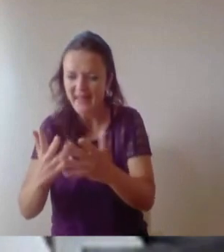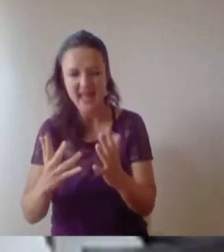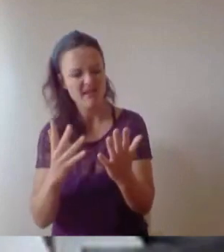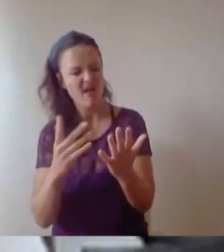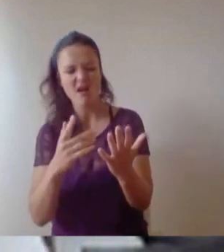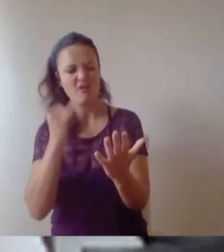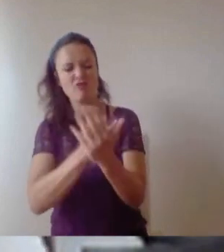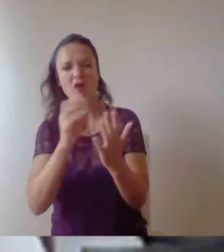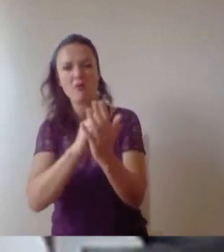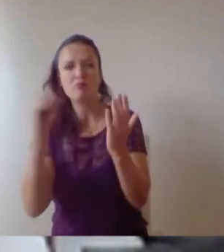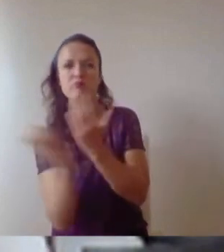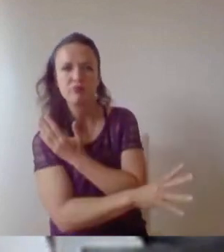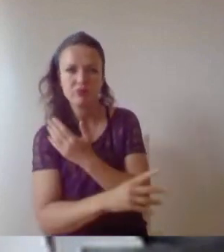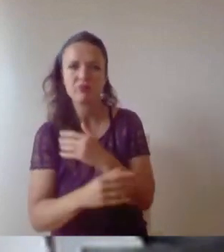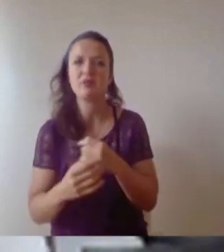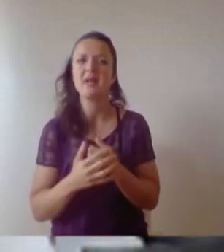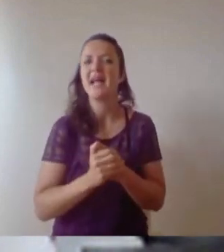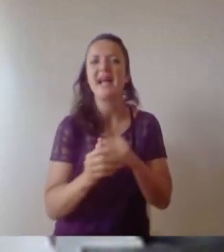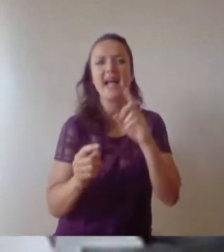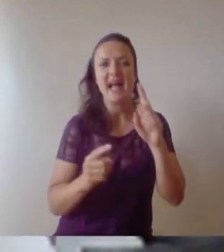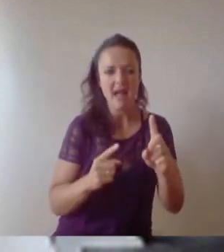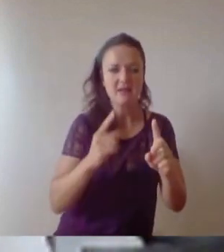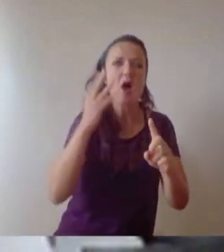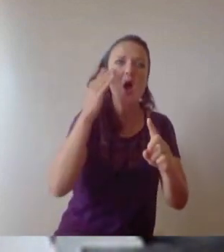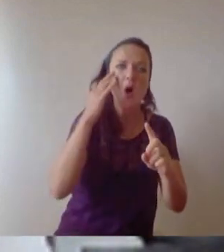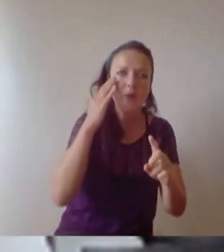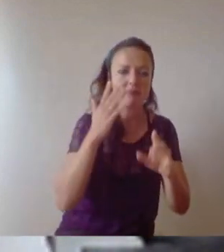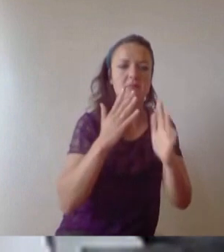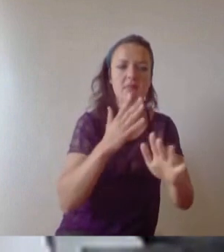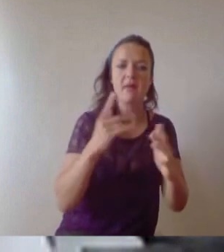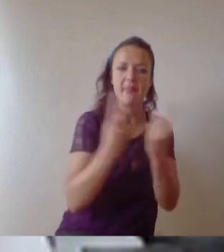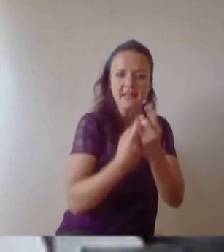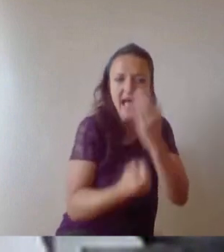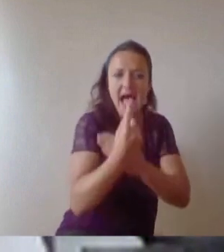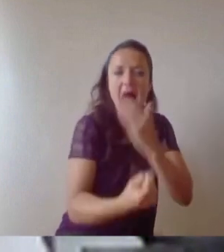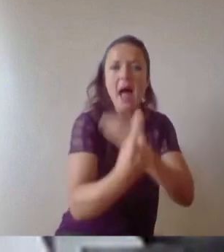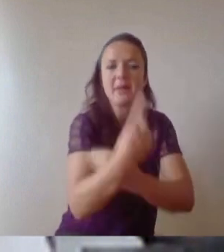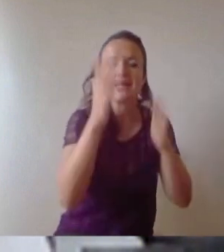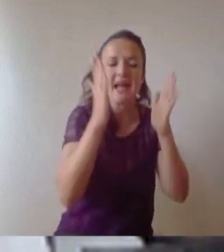in almost real time and frankly just throwing caution to the wind when the deadline was looming and buckling down on the theory until it